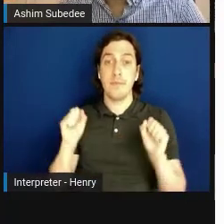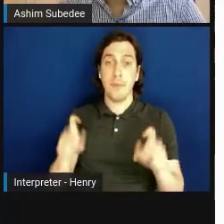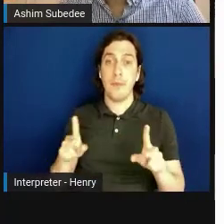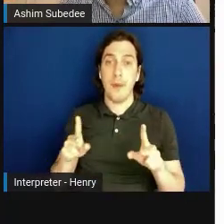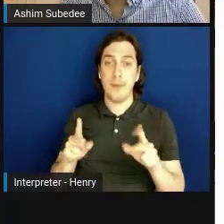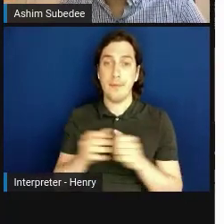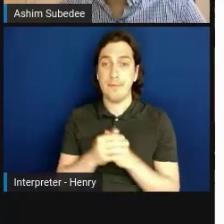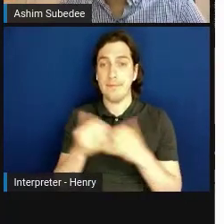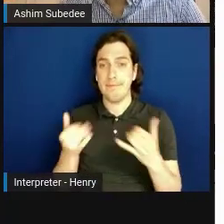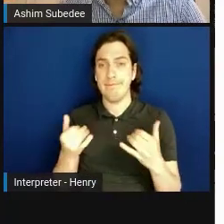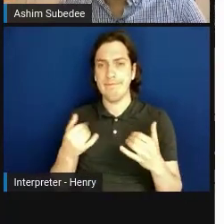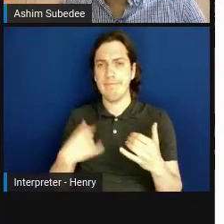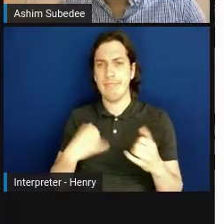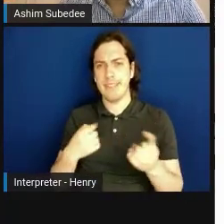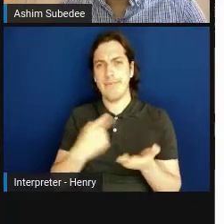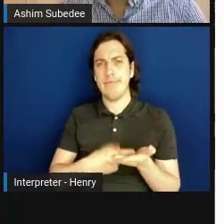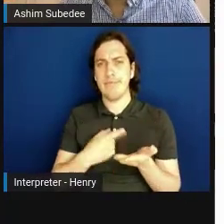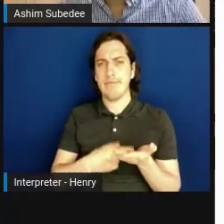Now we can get into the meat of the discussion.